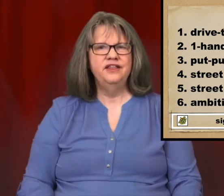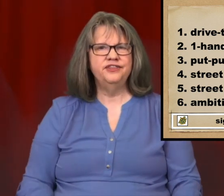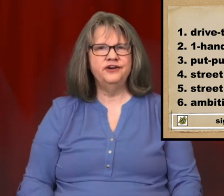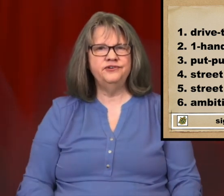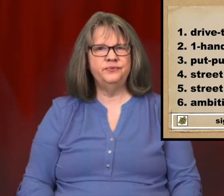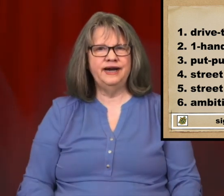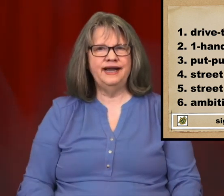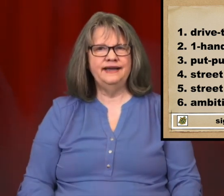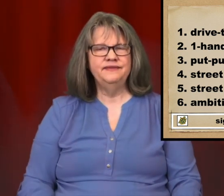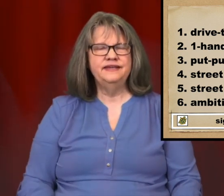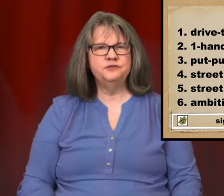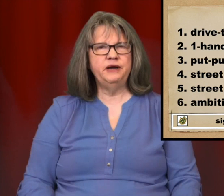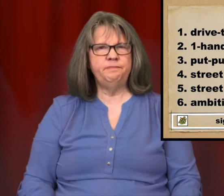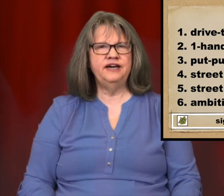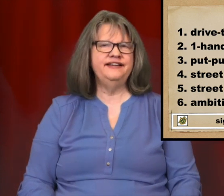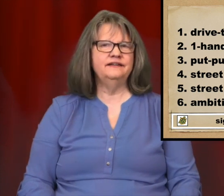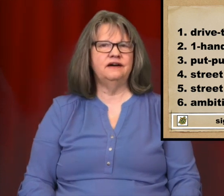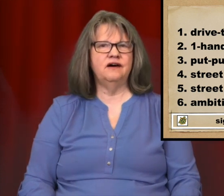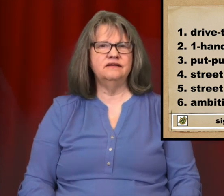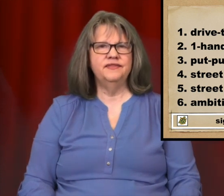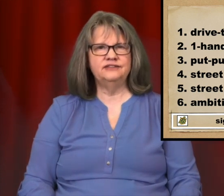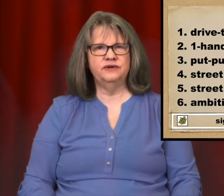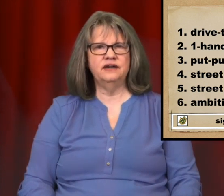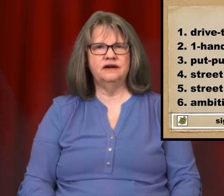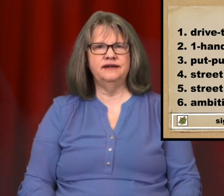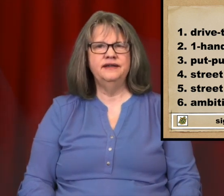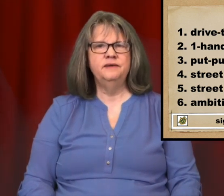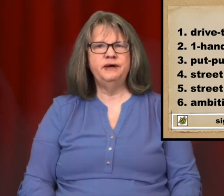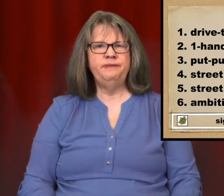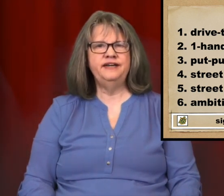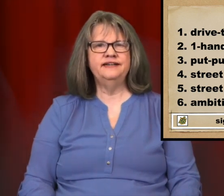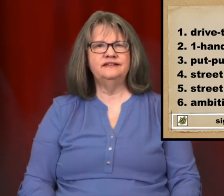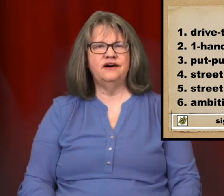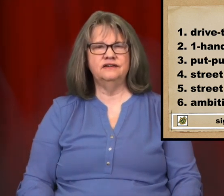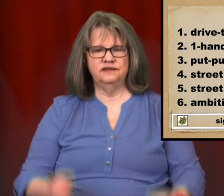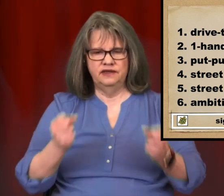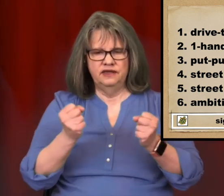The 3rd way is putt-putting along. That's what I call it, put putting along.